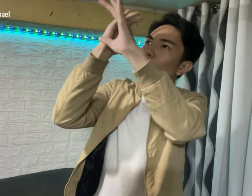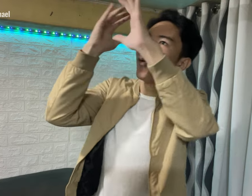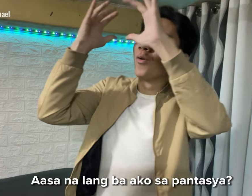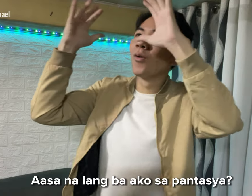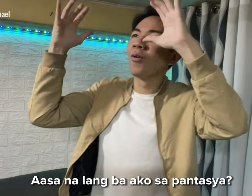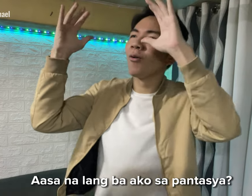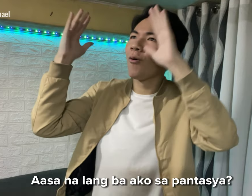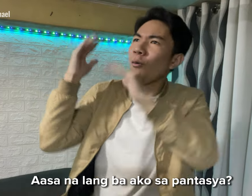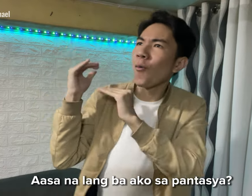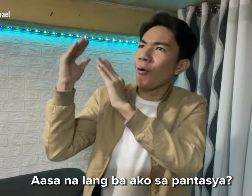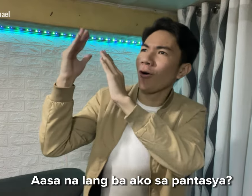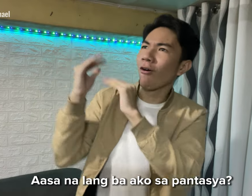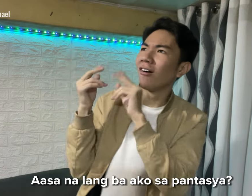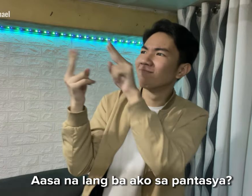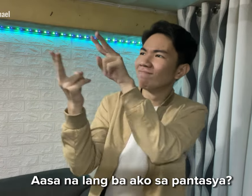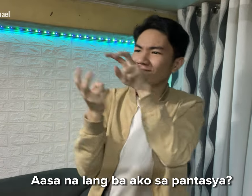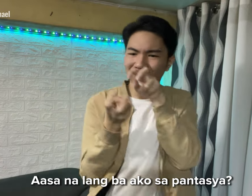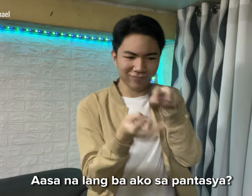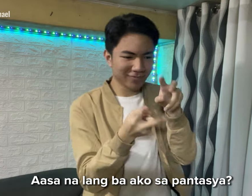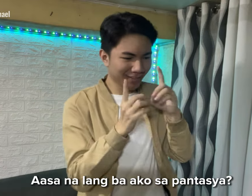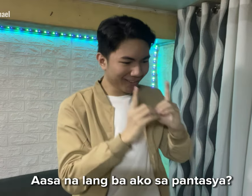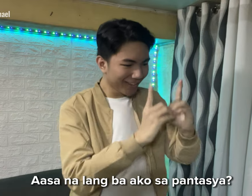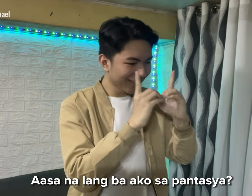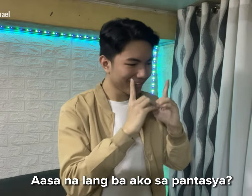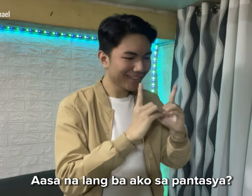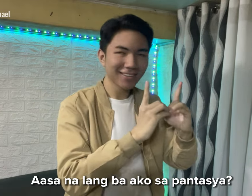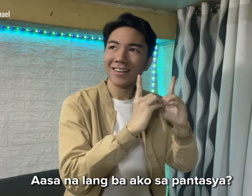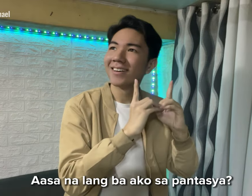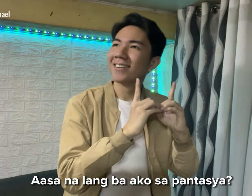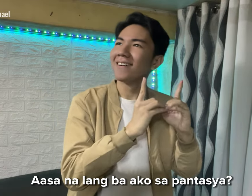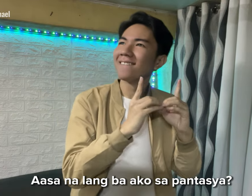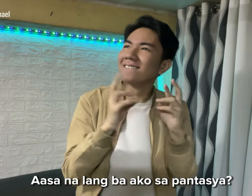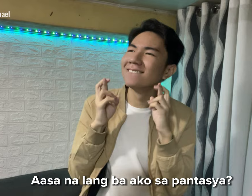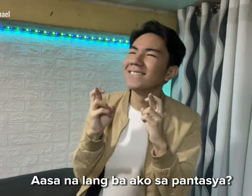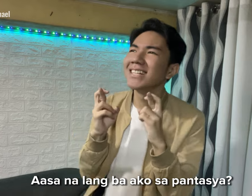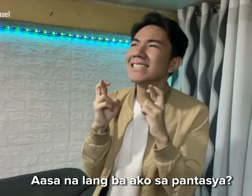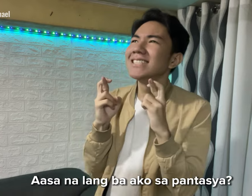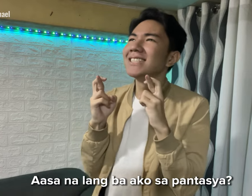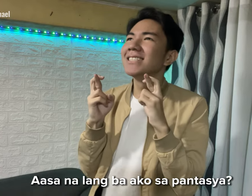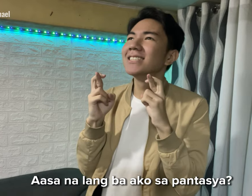Do I put my fate on a fantasy?